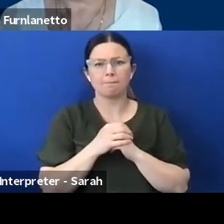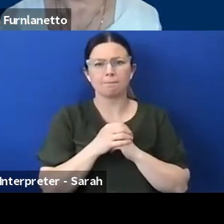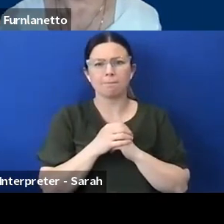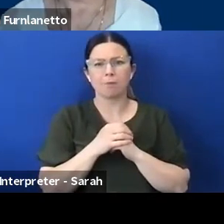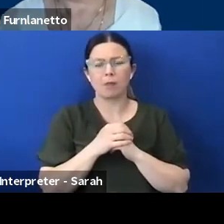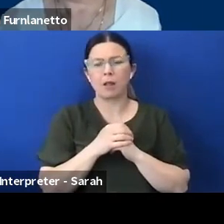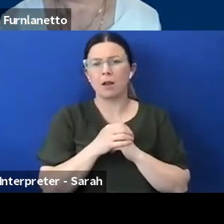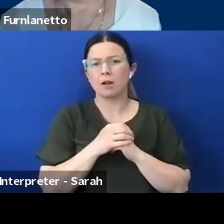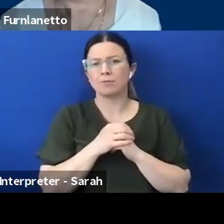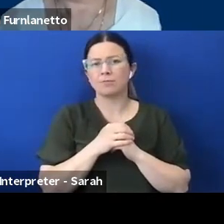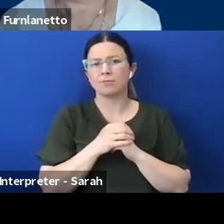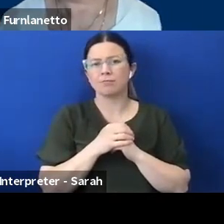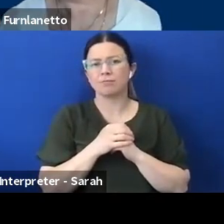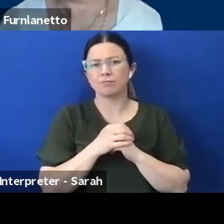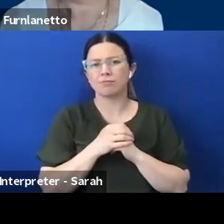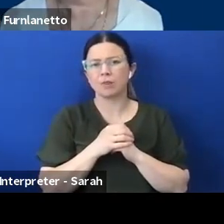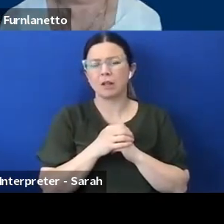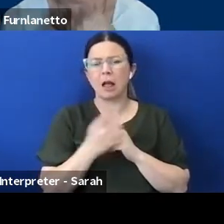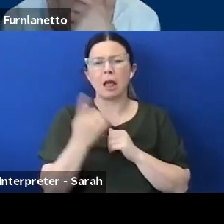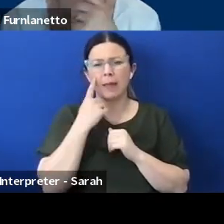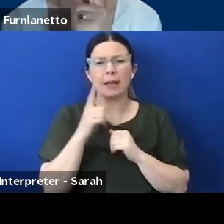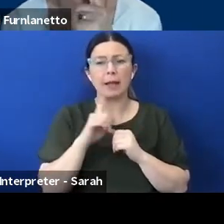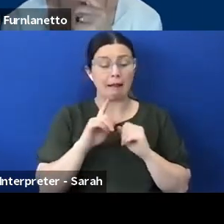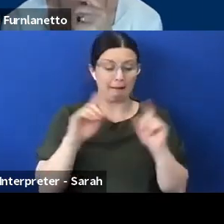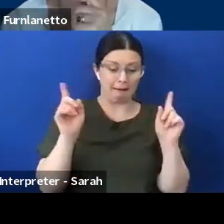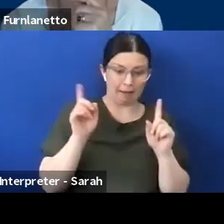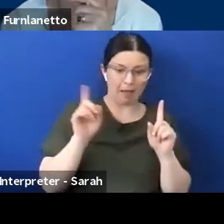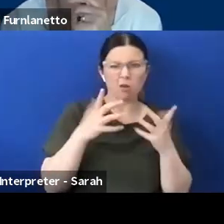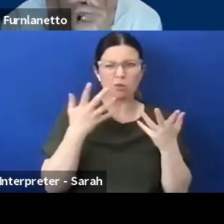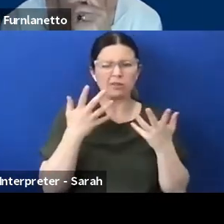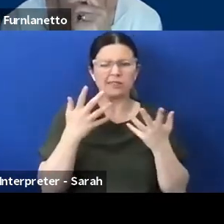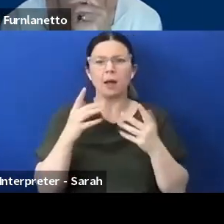but I think it's something we need to explore, what are the options we're communicating,